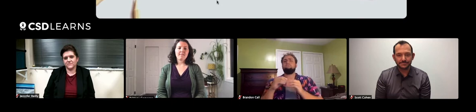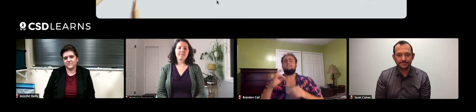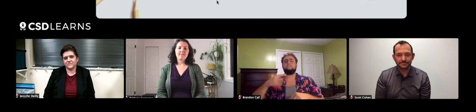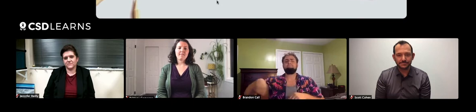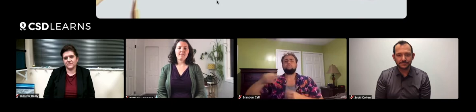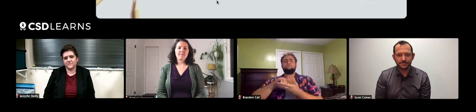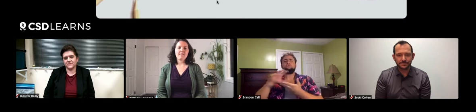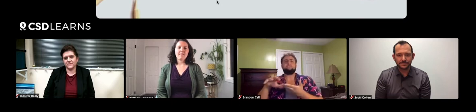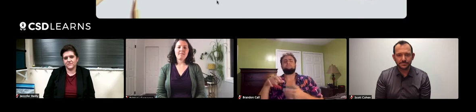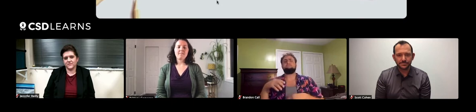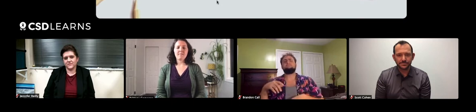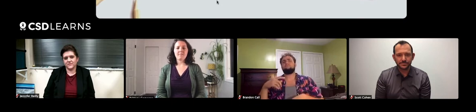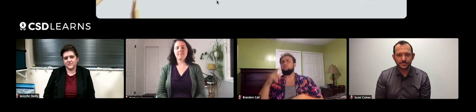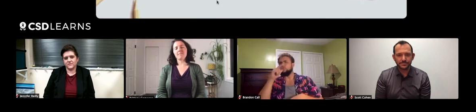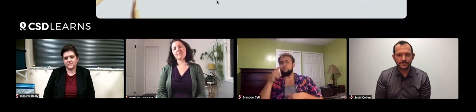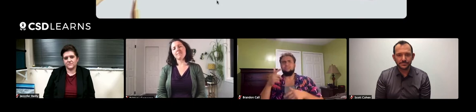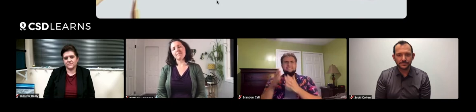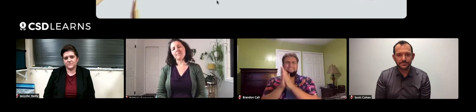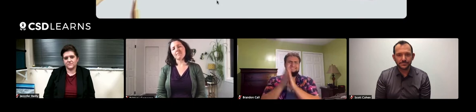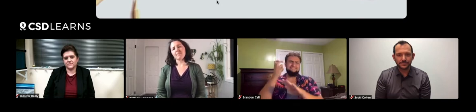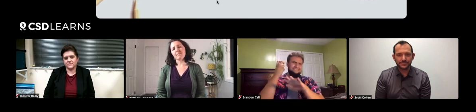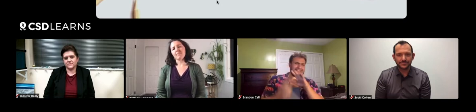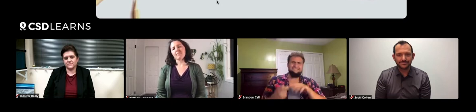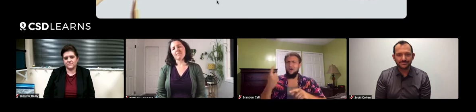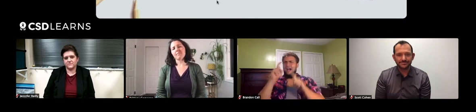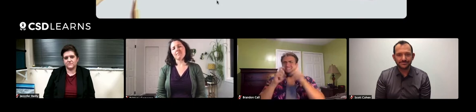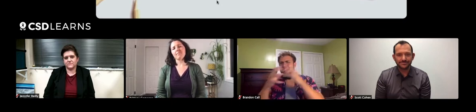with the motivated students always asking questions